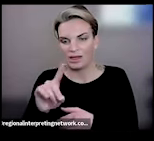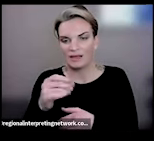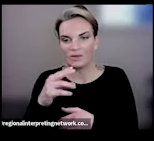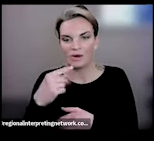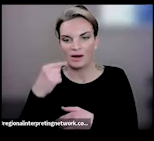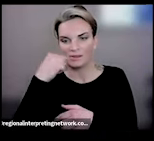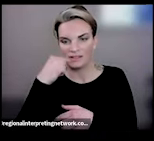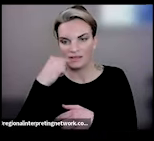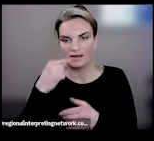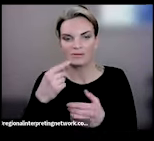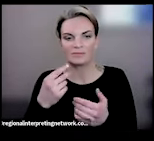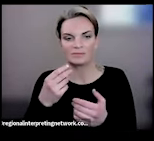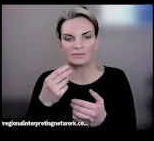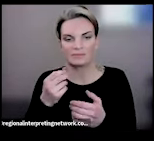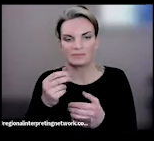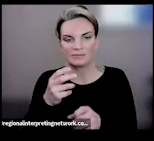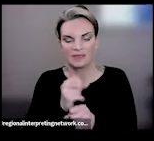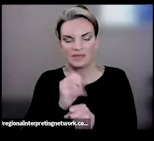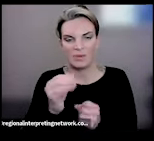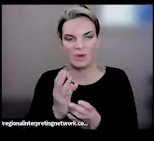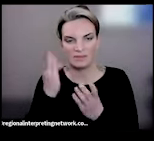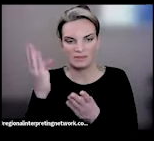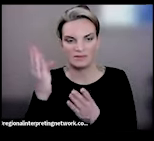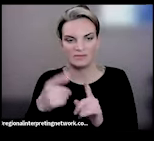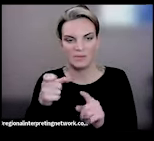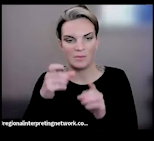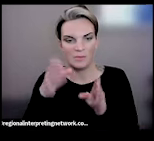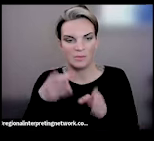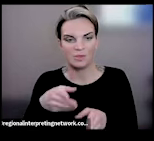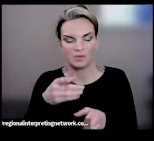like that, so getting the recommendation from the person that first and foremost